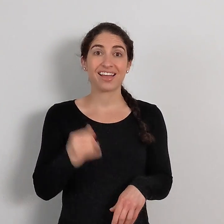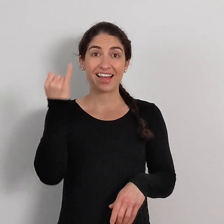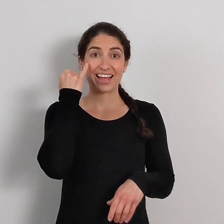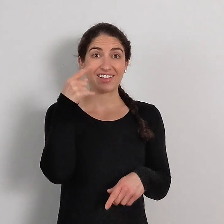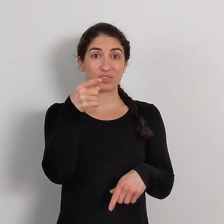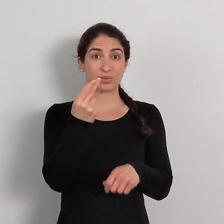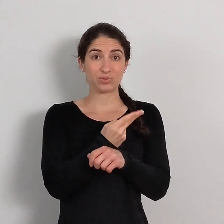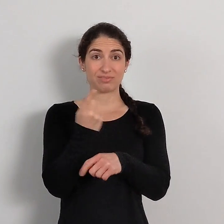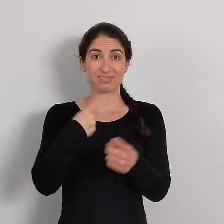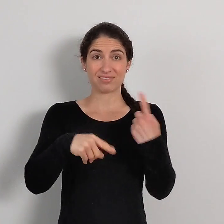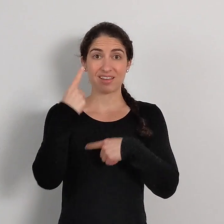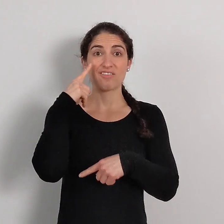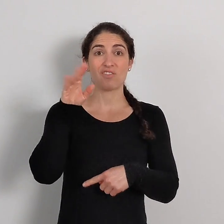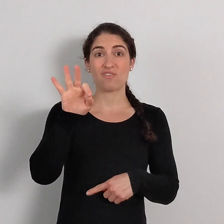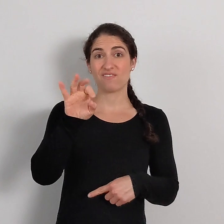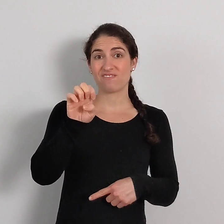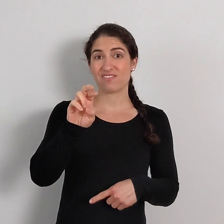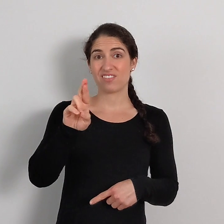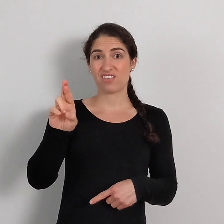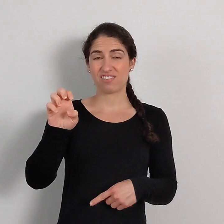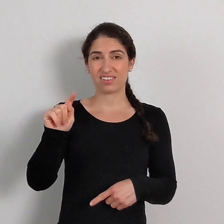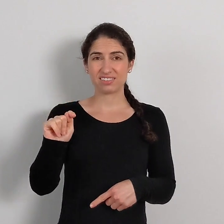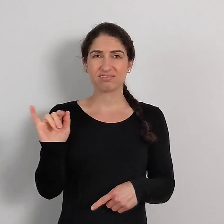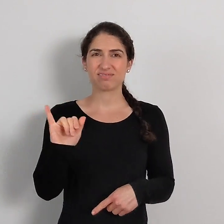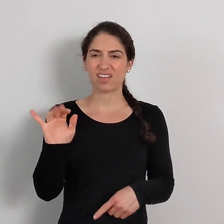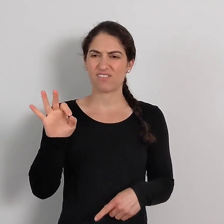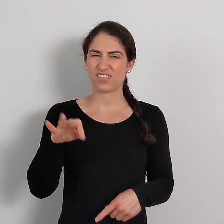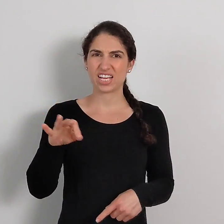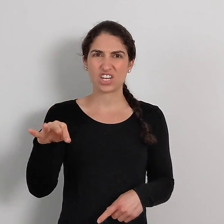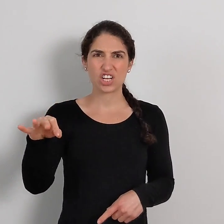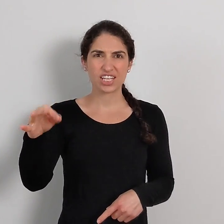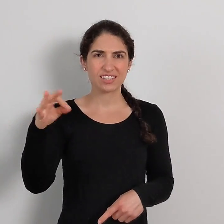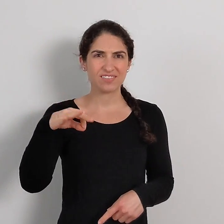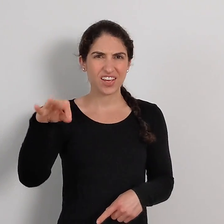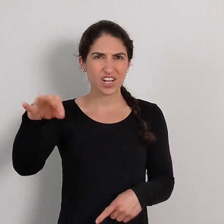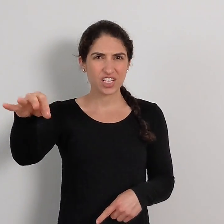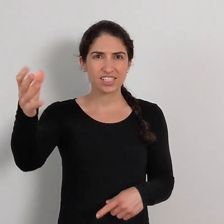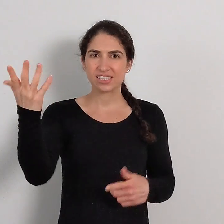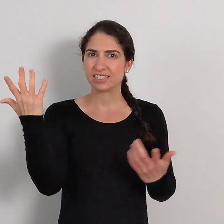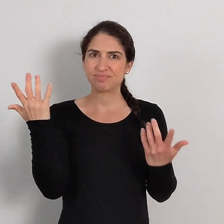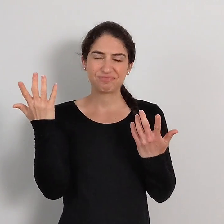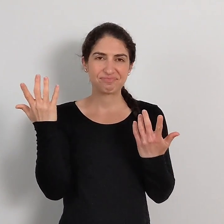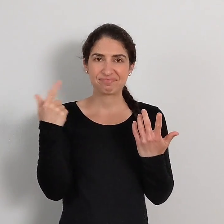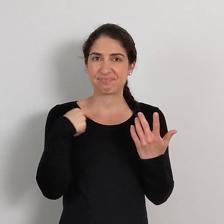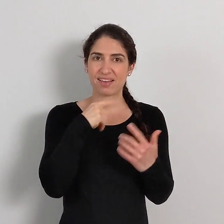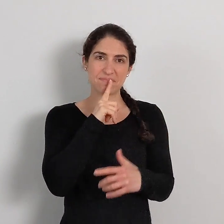If you use a sign for "ferret", like FERRET -- something lke this,